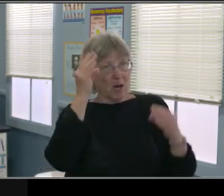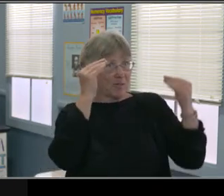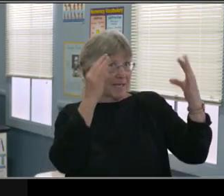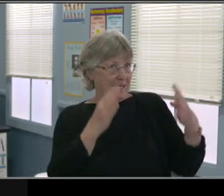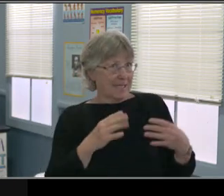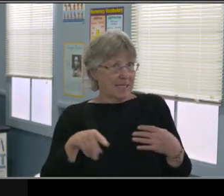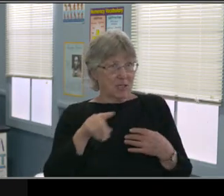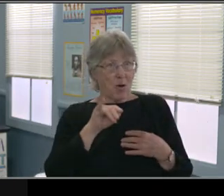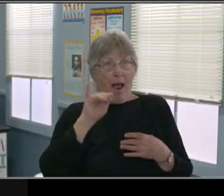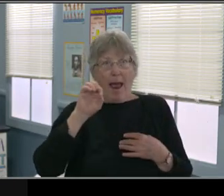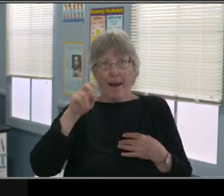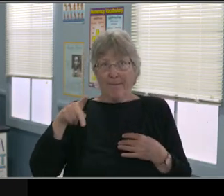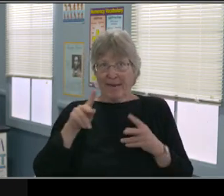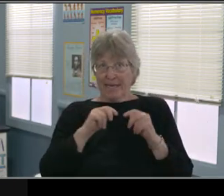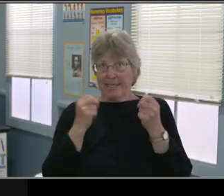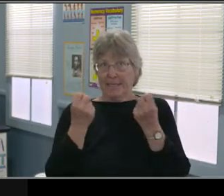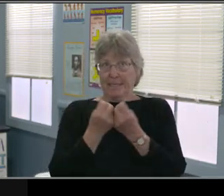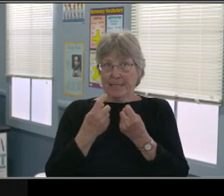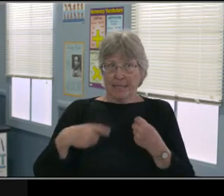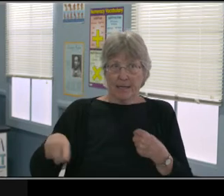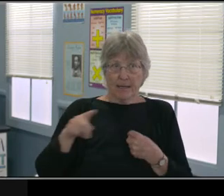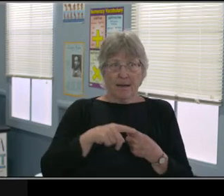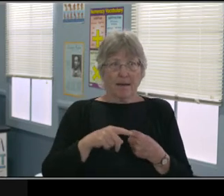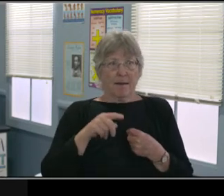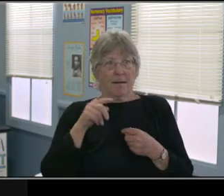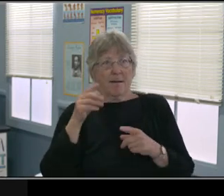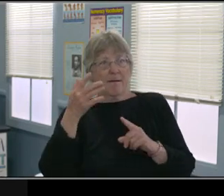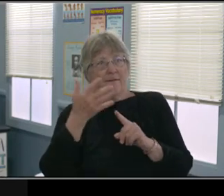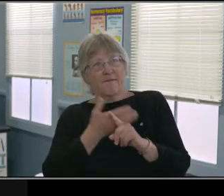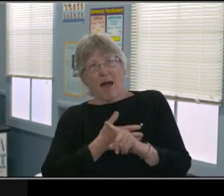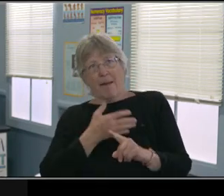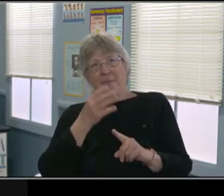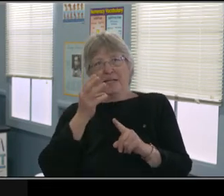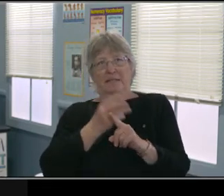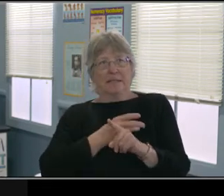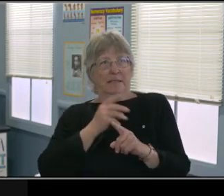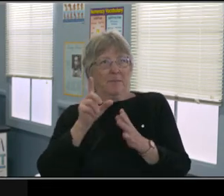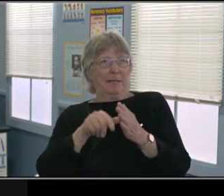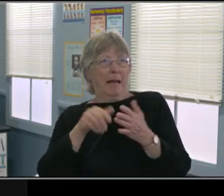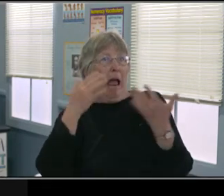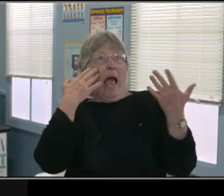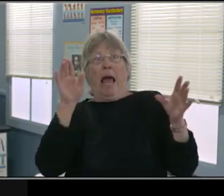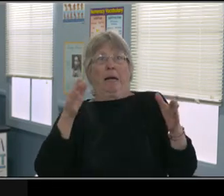There is some testing that's happening online virtually but not all testing can be done virtually